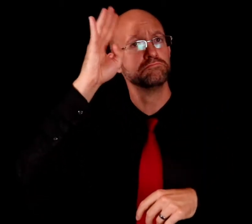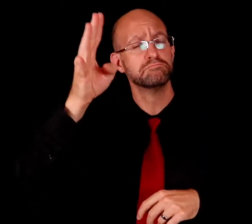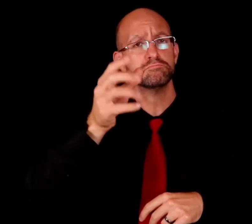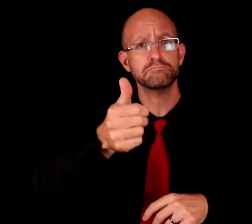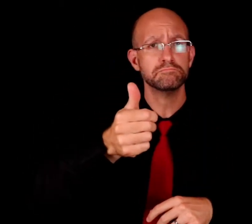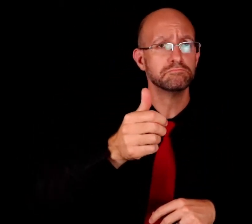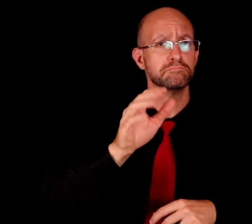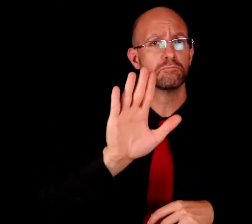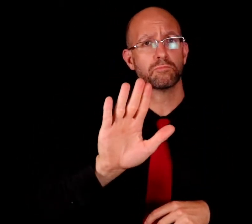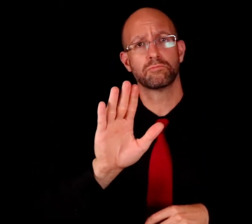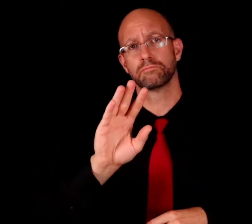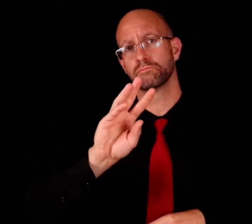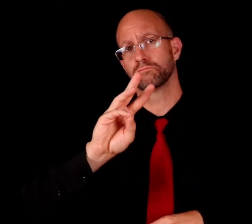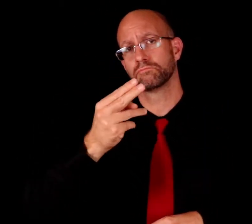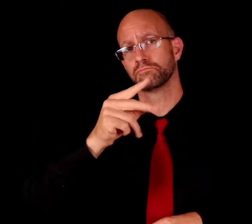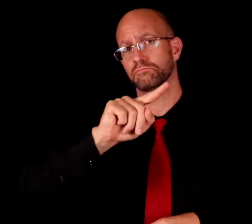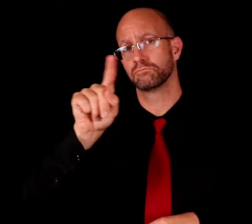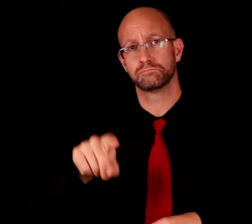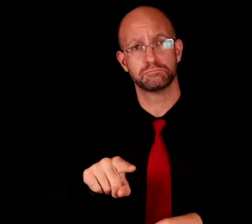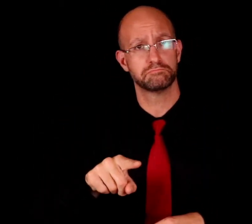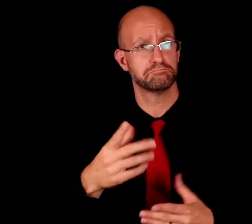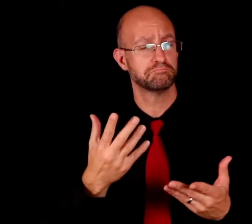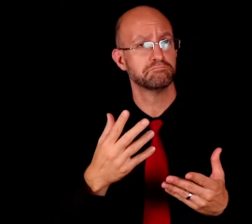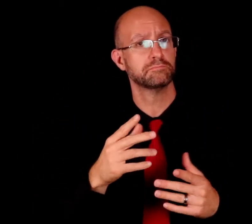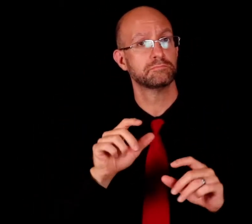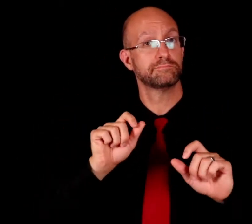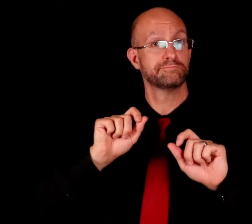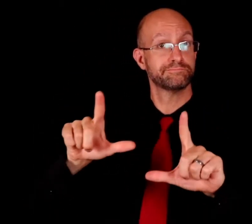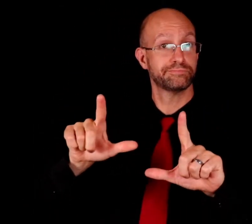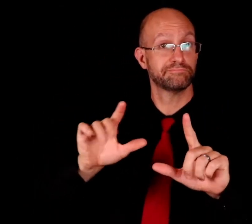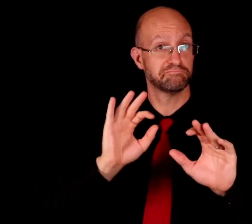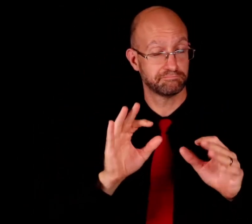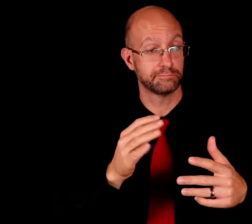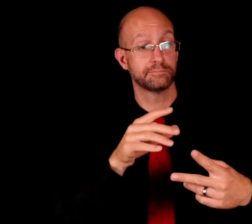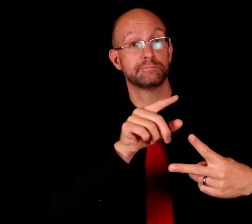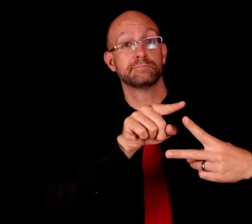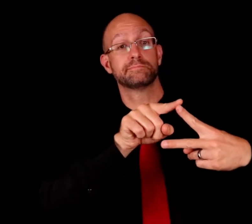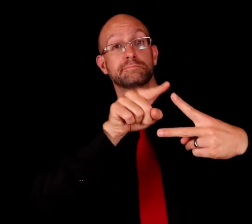You can come up with your own WH-question. Make a video post of that. Okay?